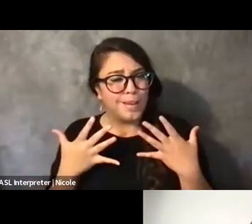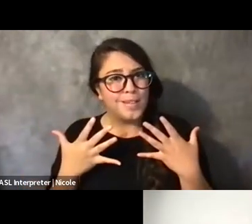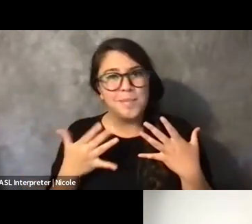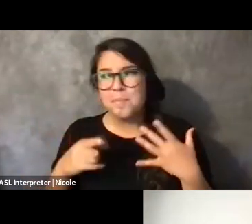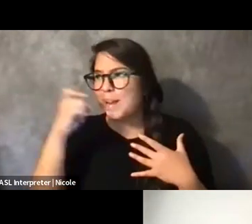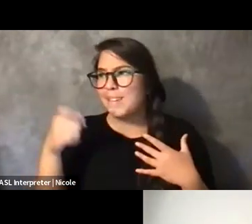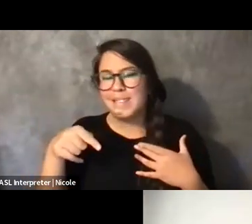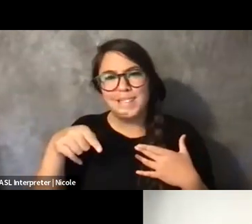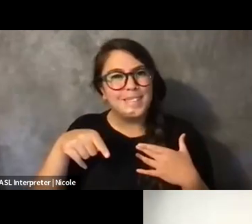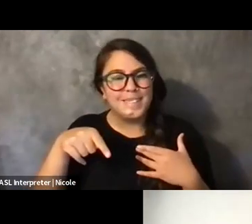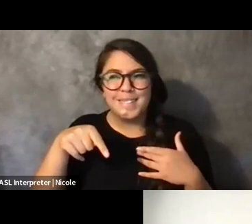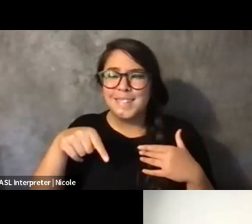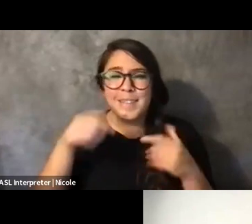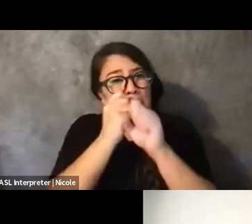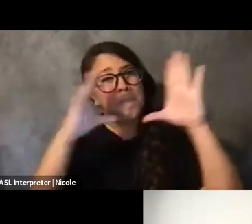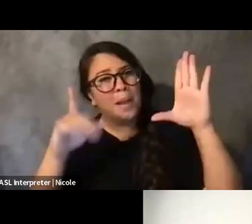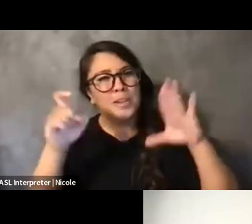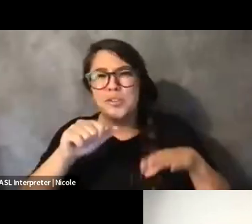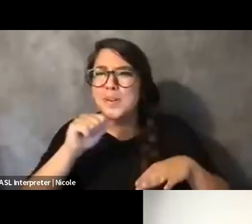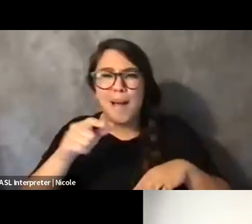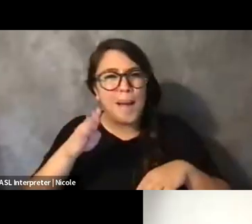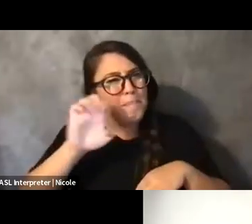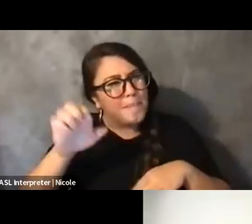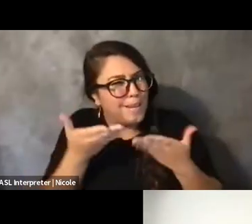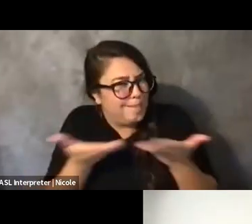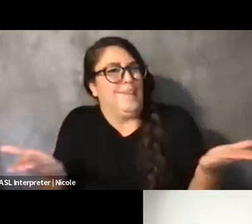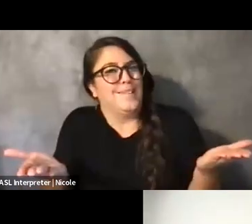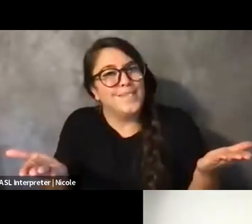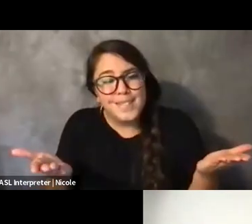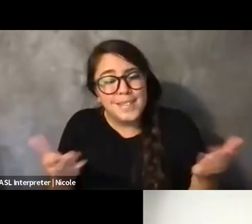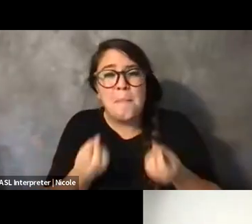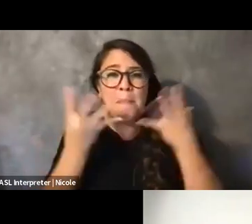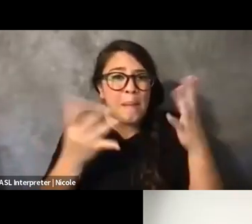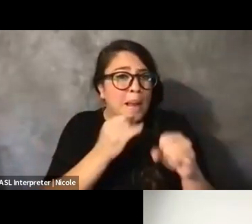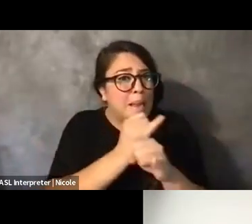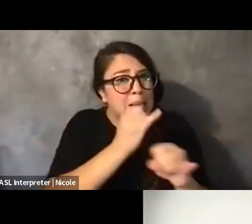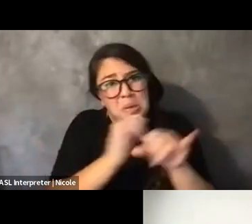Like, I think in all these institutions, like, it's inevitable. It's not even, like, this may cause you harm.